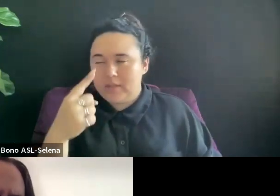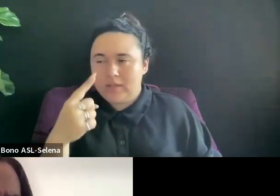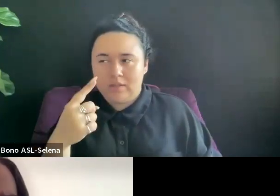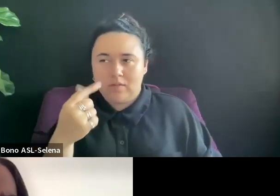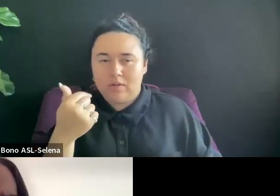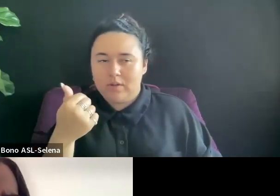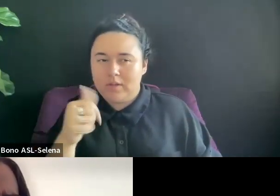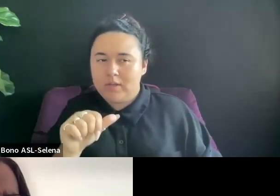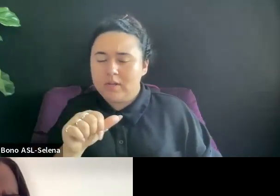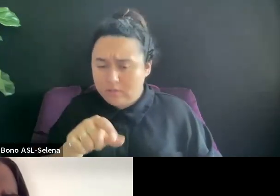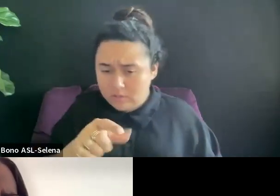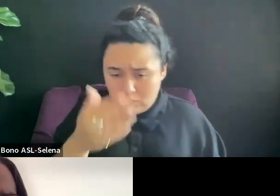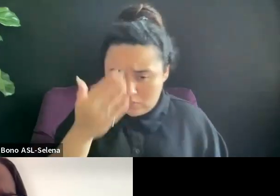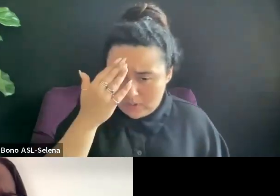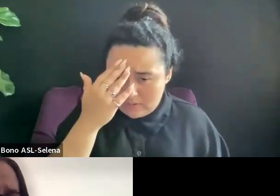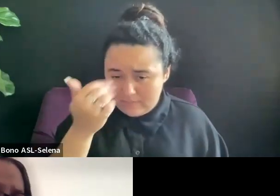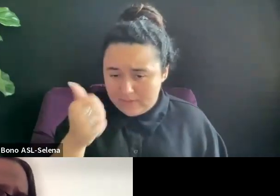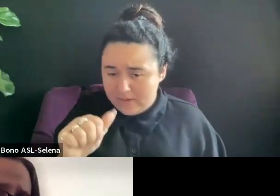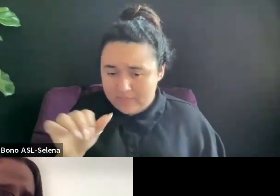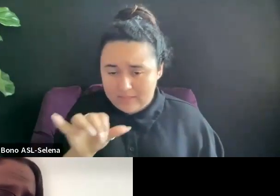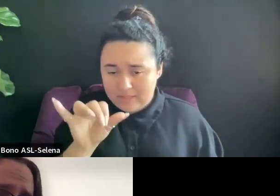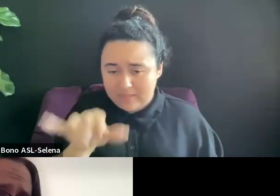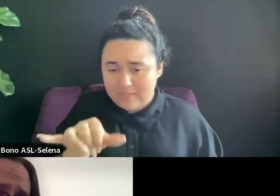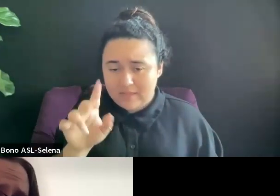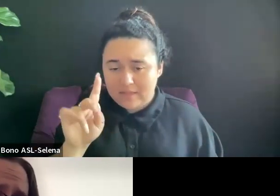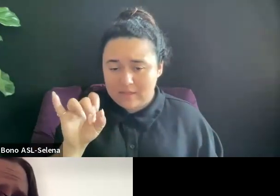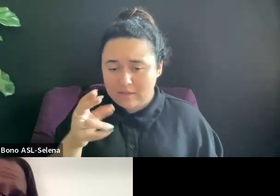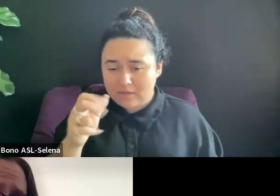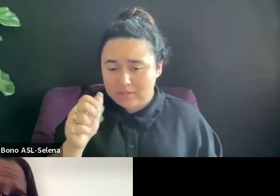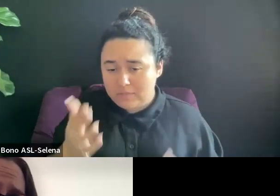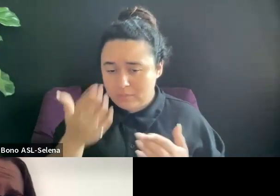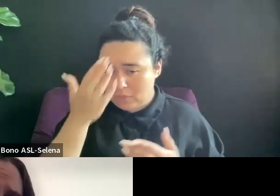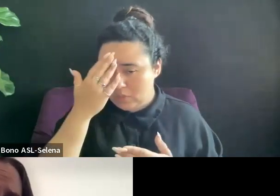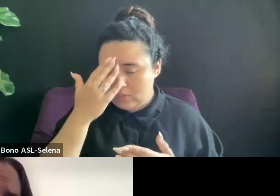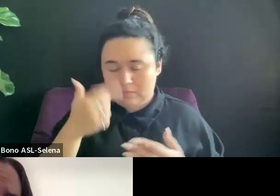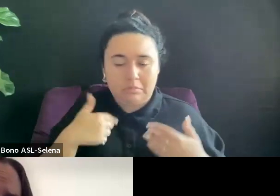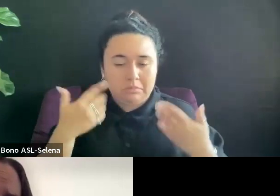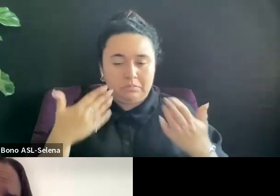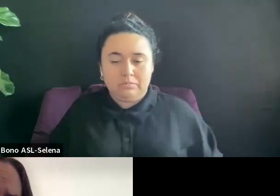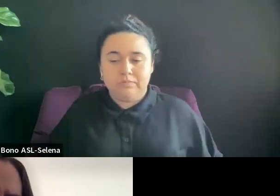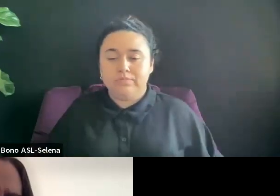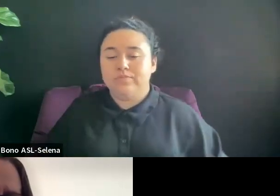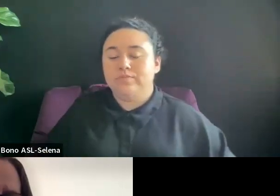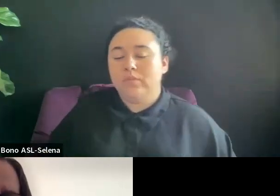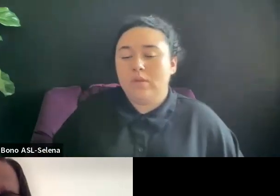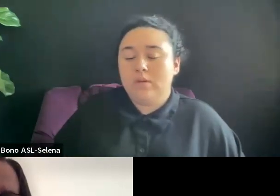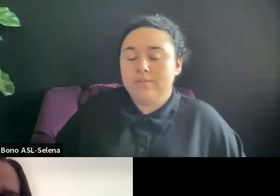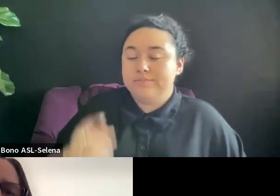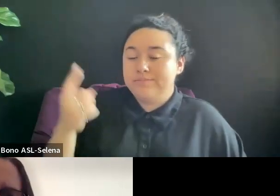MAYBE YOU KNEE. I'M NOT AWARE OF ANY. IT'S SOMETHING WE'RE TRYING TO CHANGE.